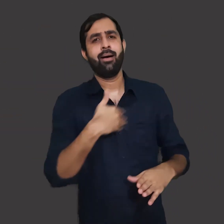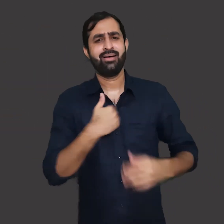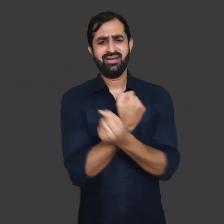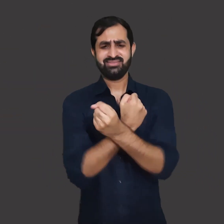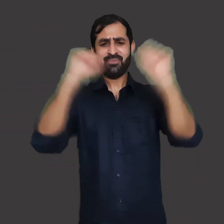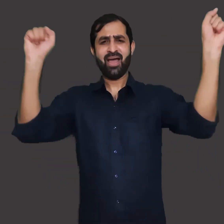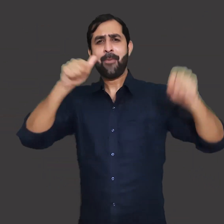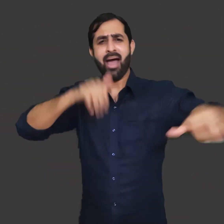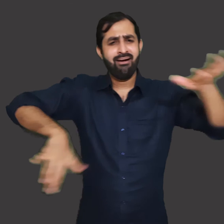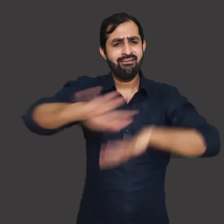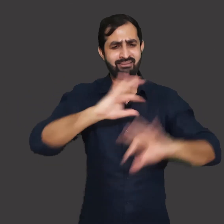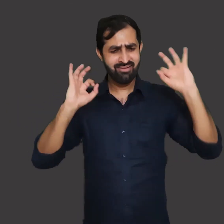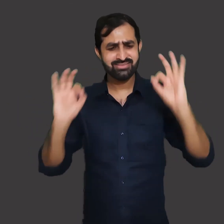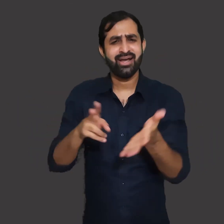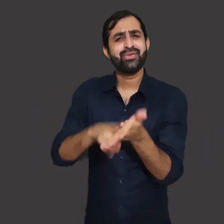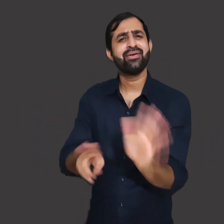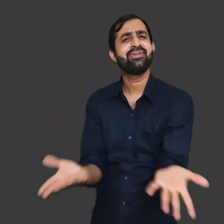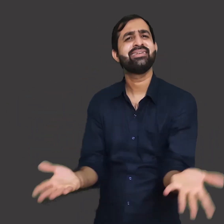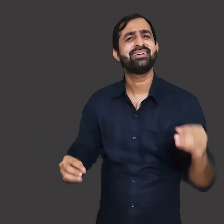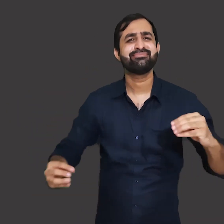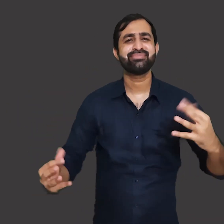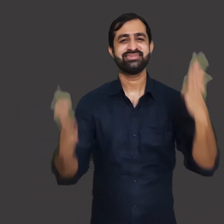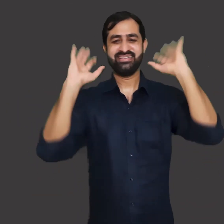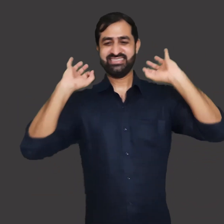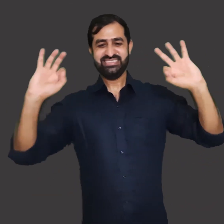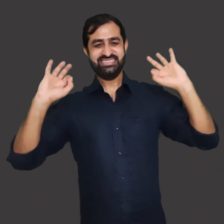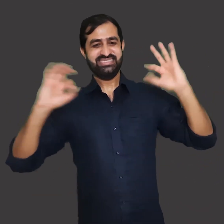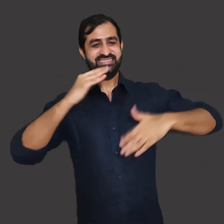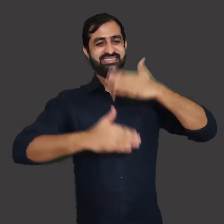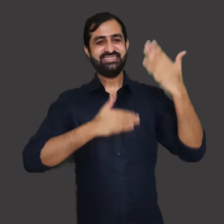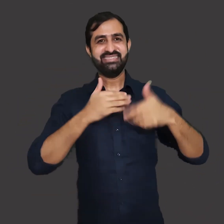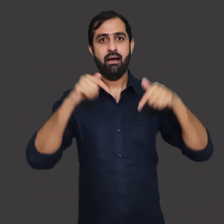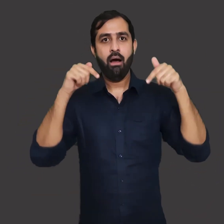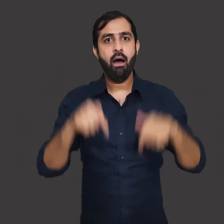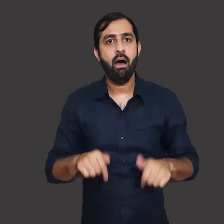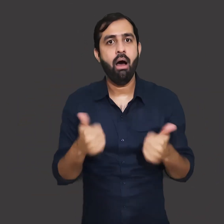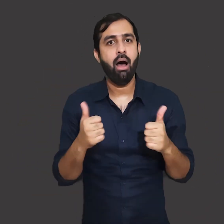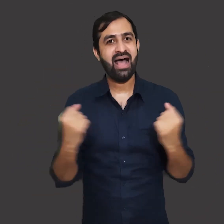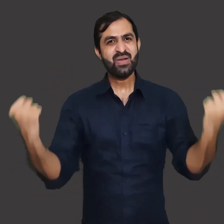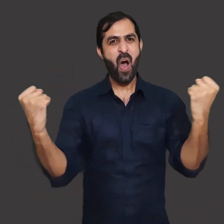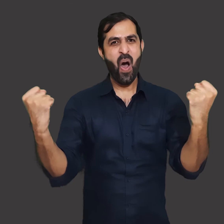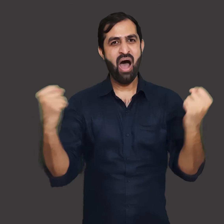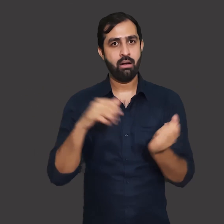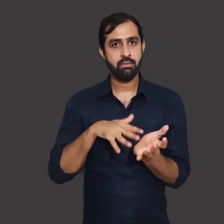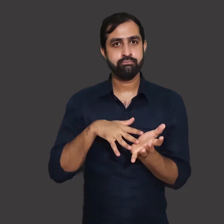However, in the past due to natural availability of water bodies, the farmers were not dependent on anyone for their water needs.